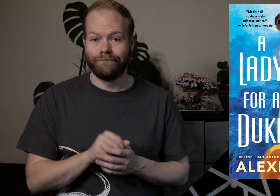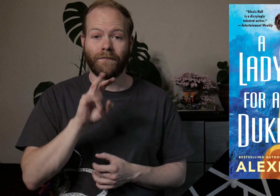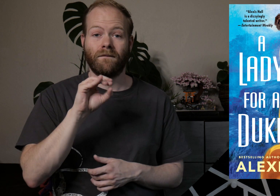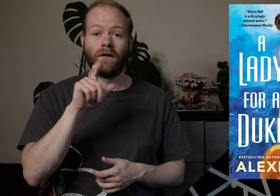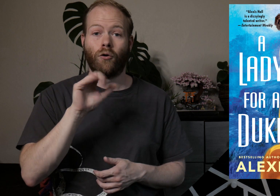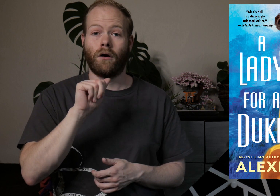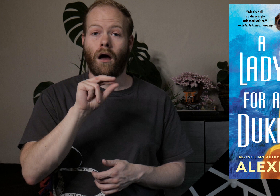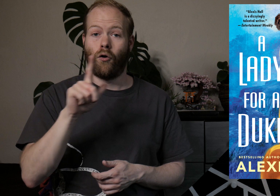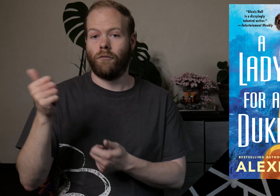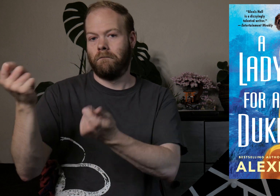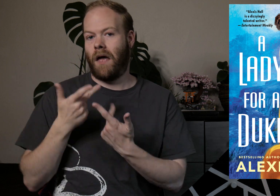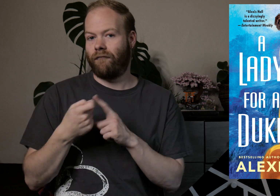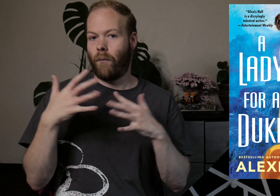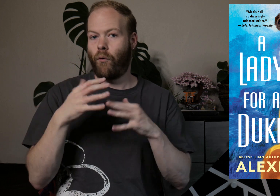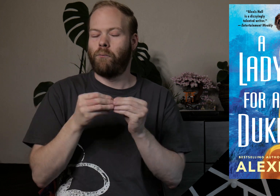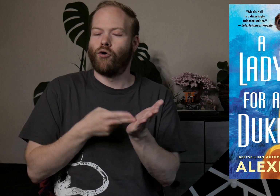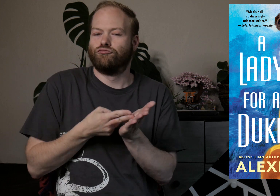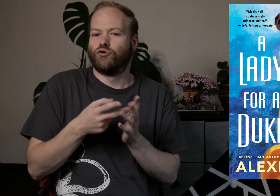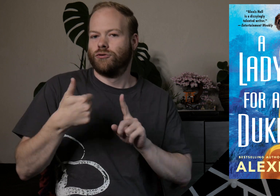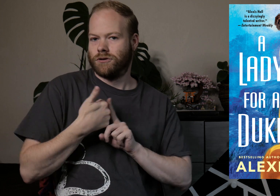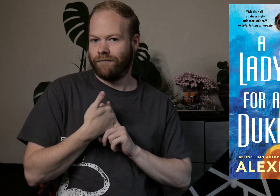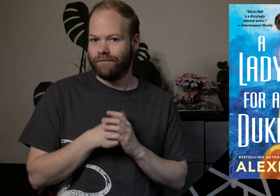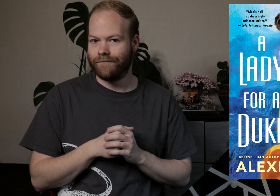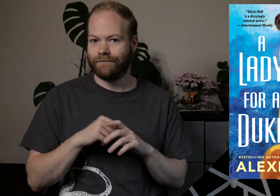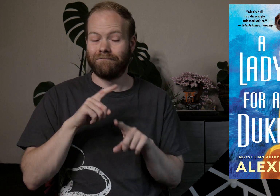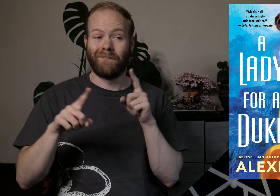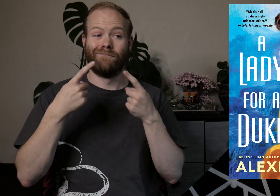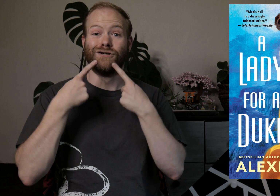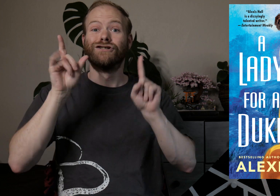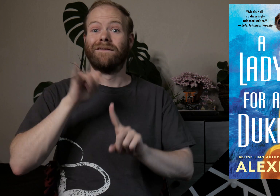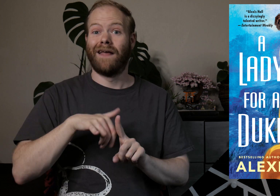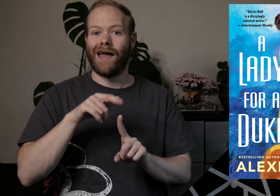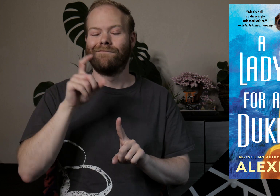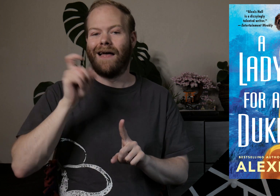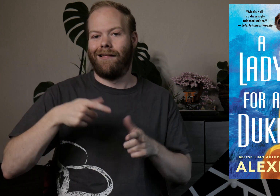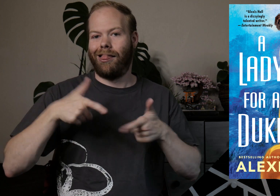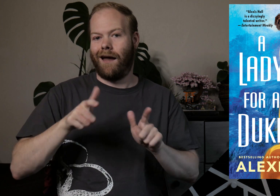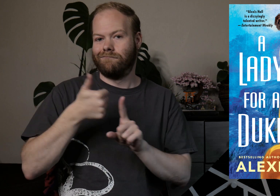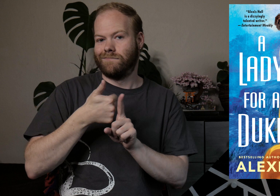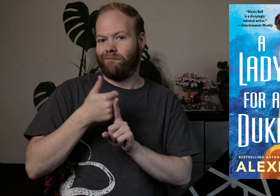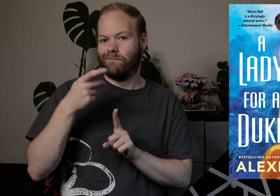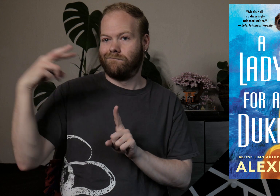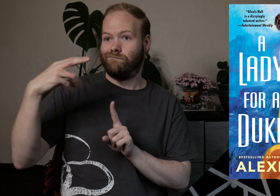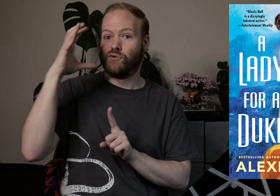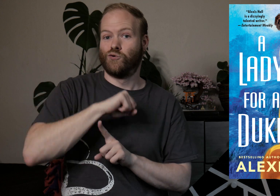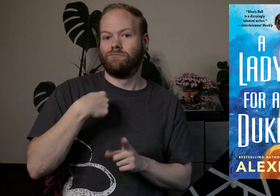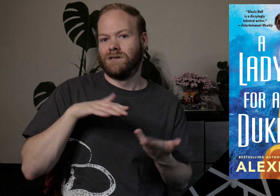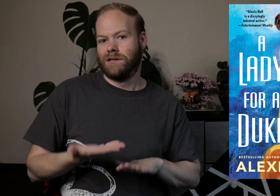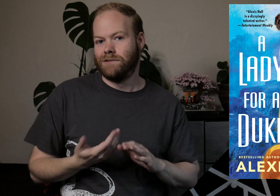Viola Caroll came back from the war more true to herself, but to achieve that, she had to let herself be presumed dead.